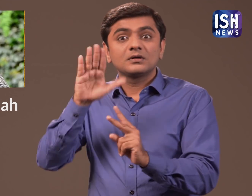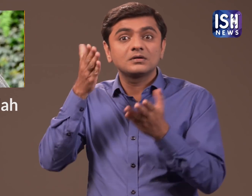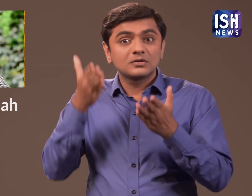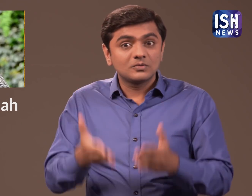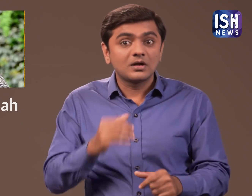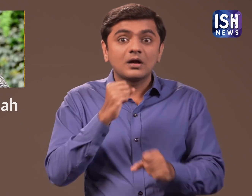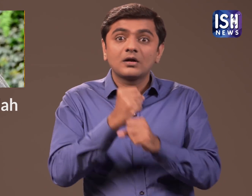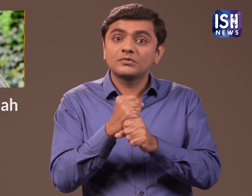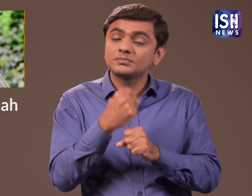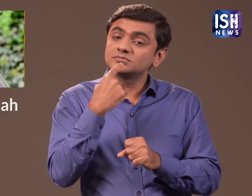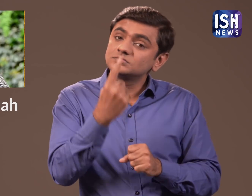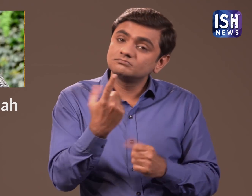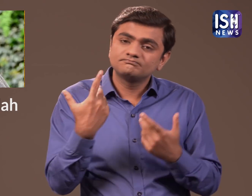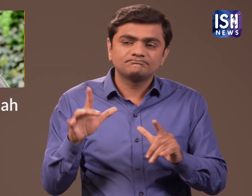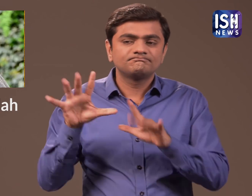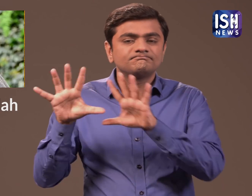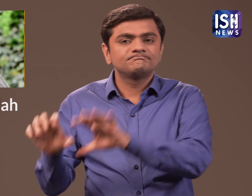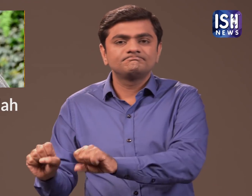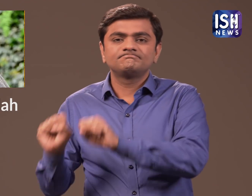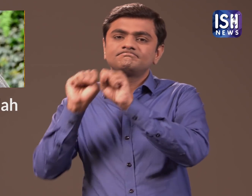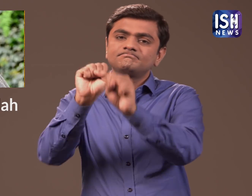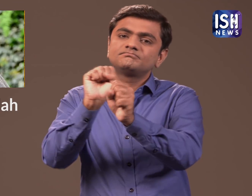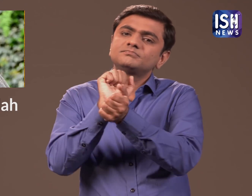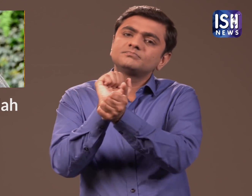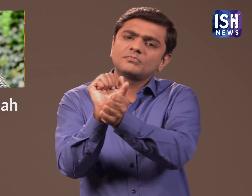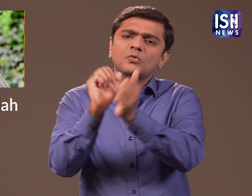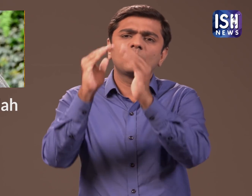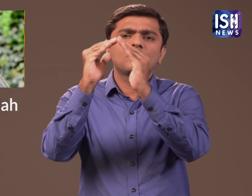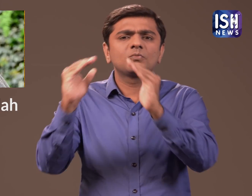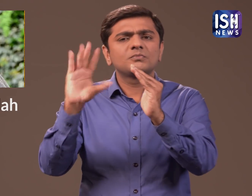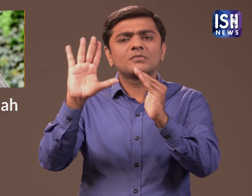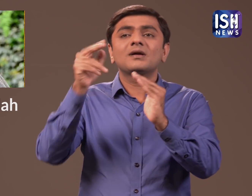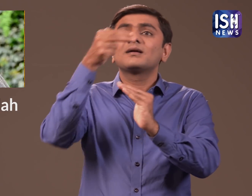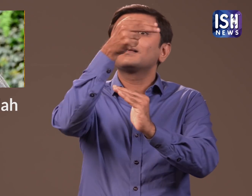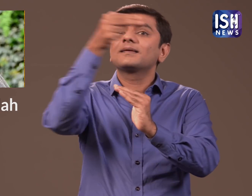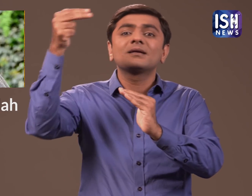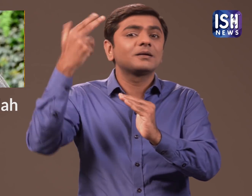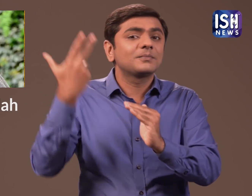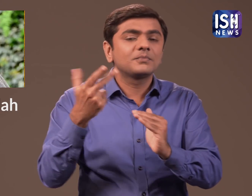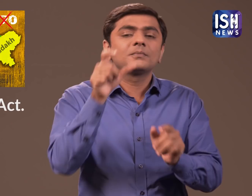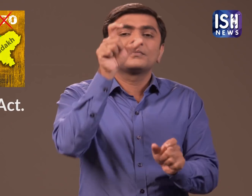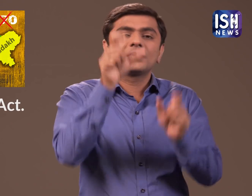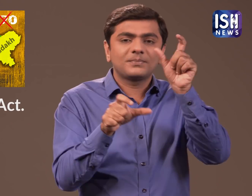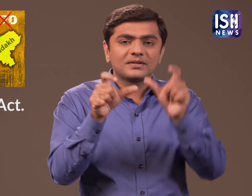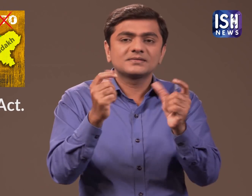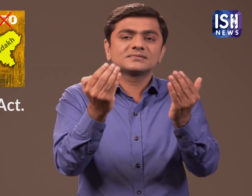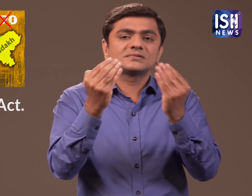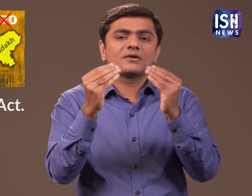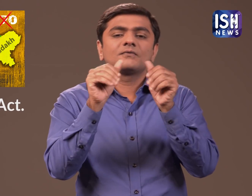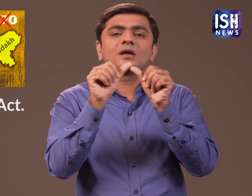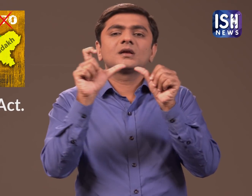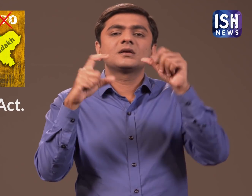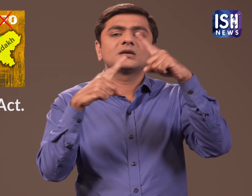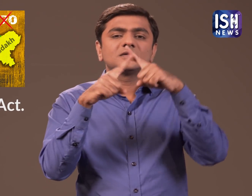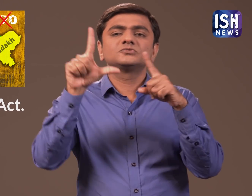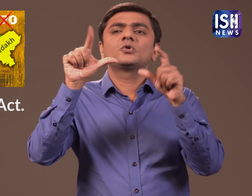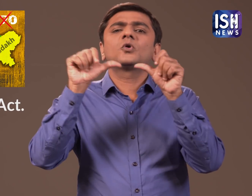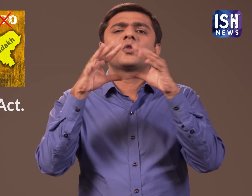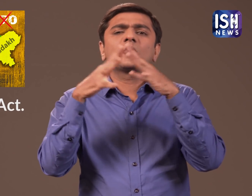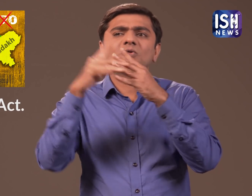Now the government has placed him under house arrest under the Public Safety Act.